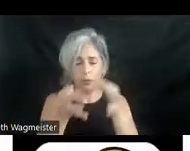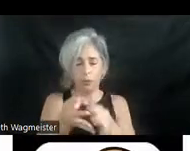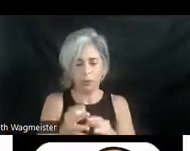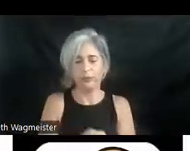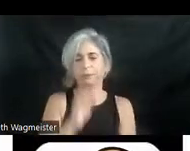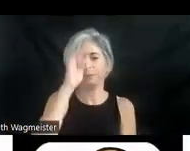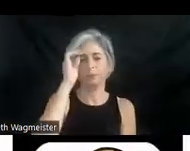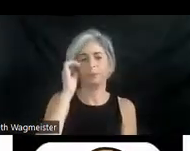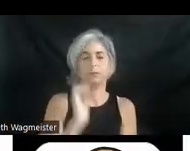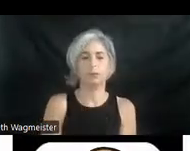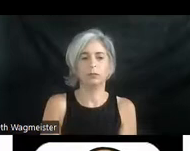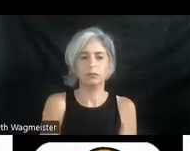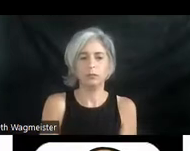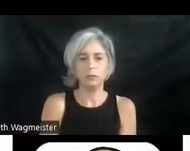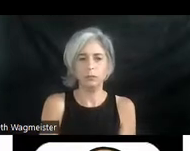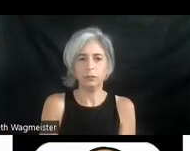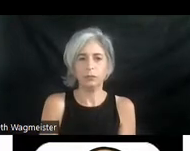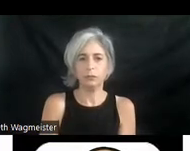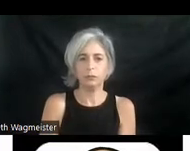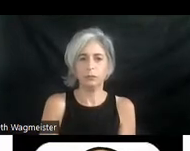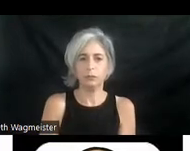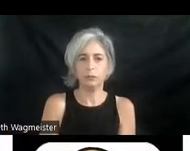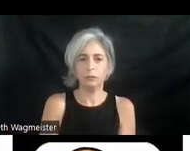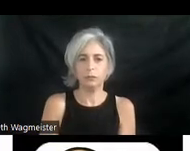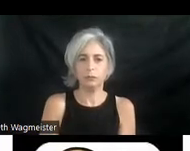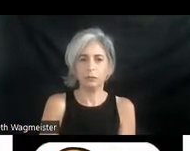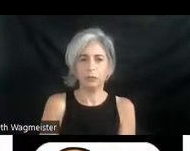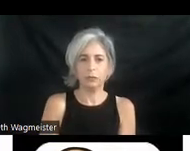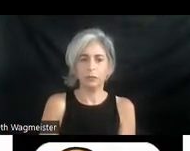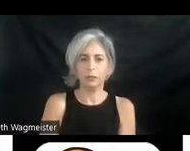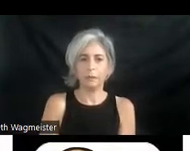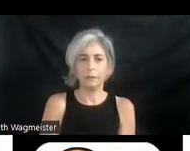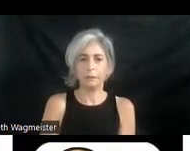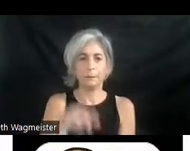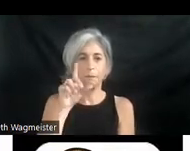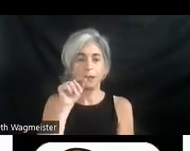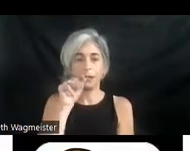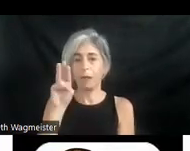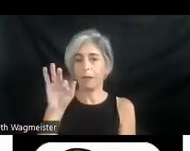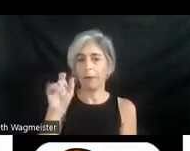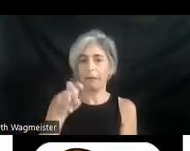(Video playing) Mohammed kneels and taps his hands through